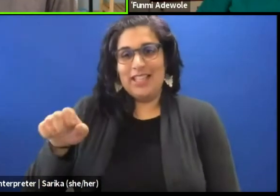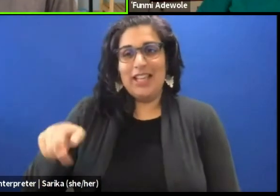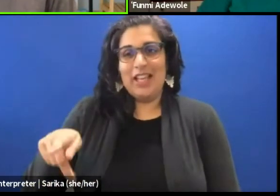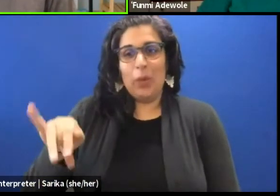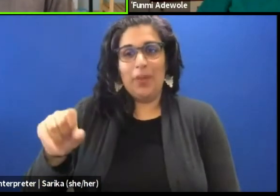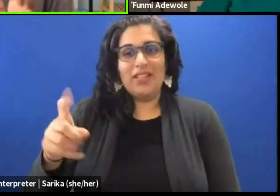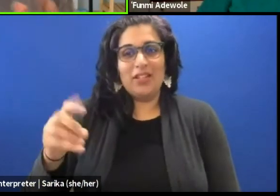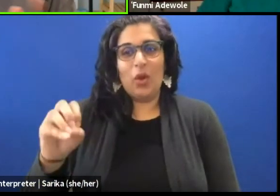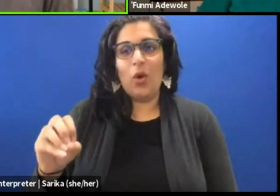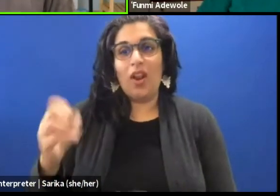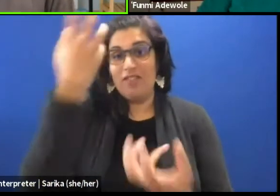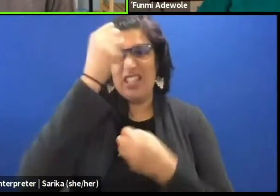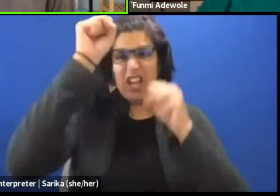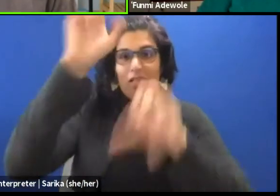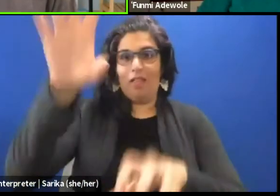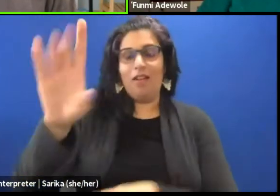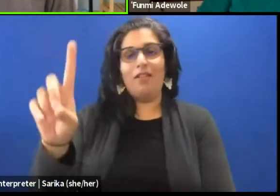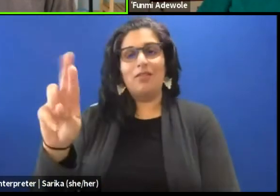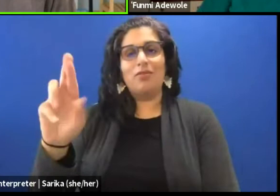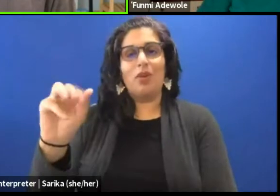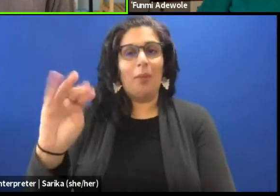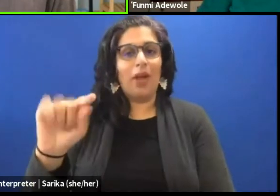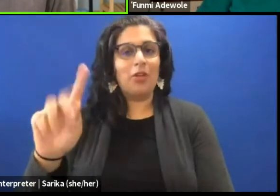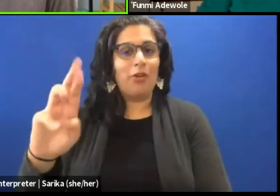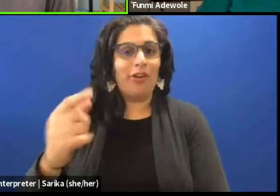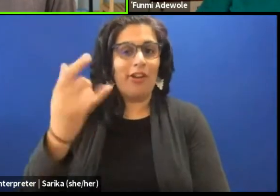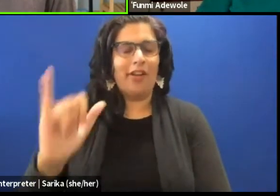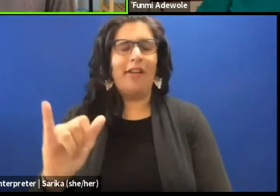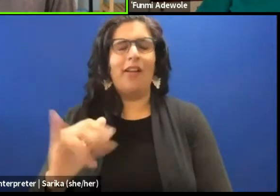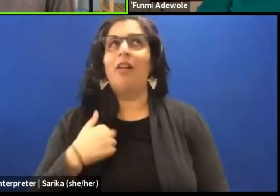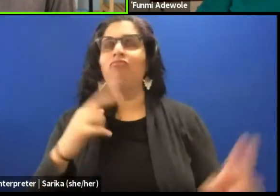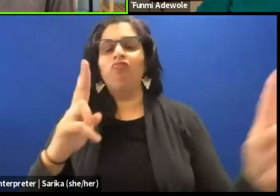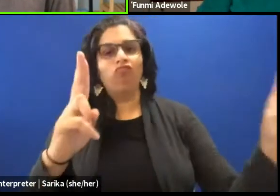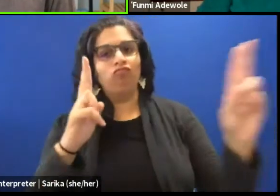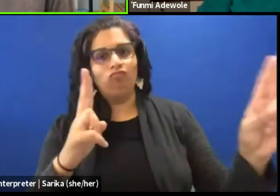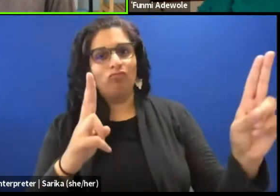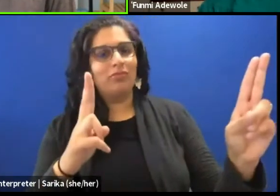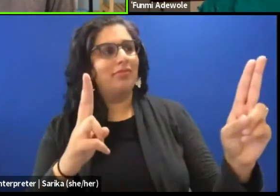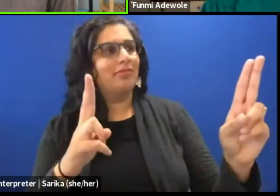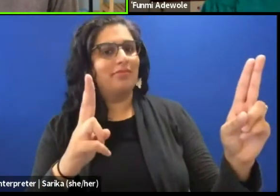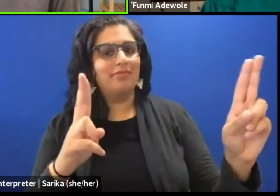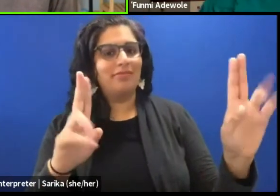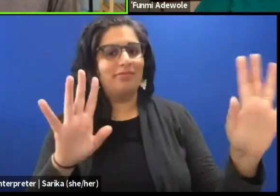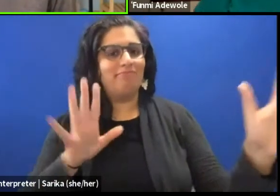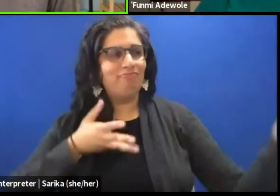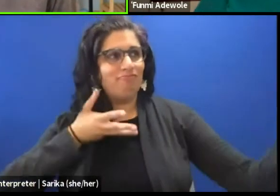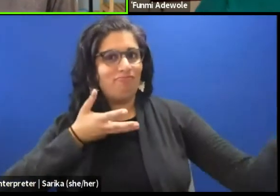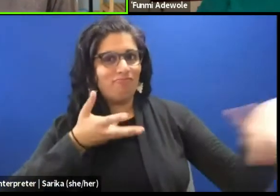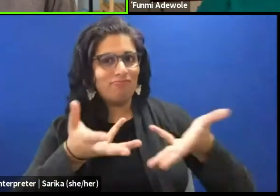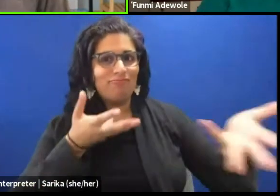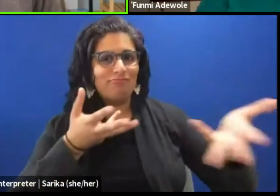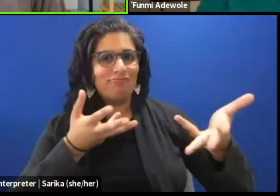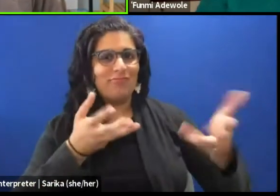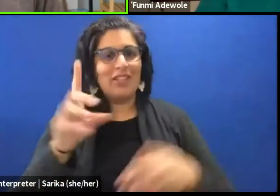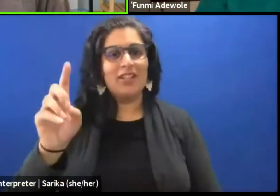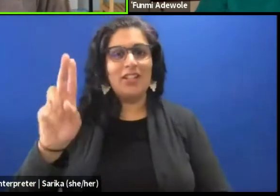And I have the honor to be engaging with Dr. Funmi Adewole.